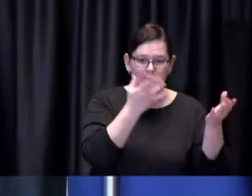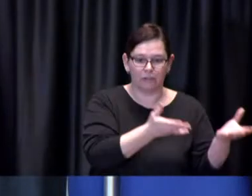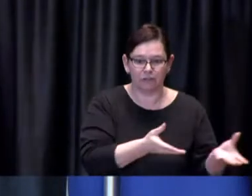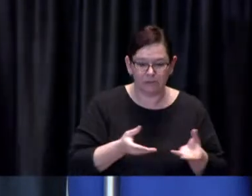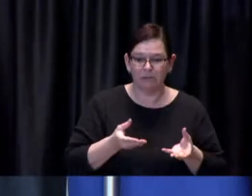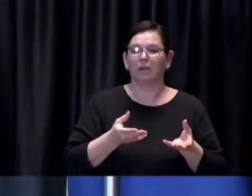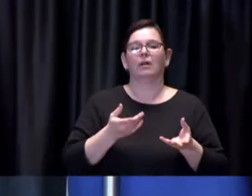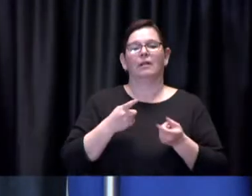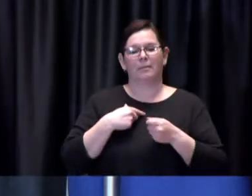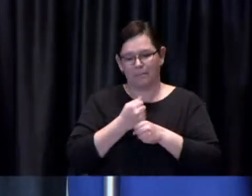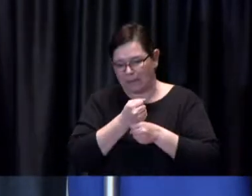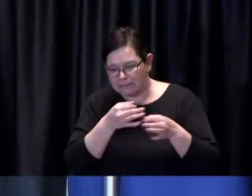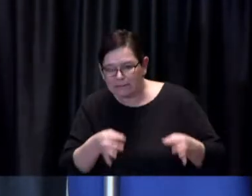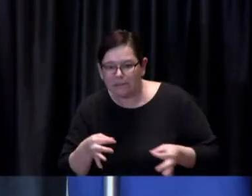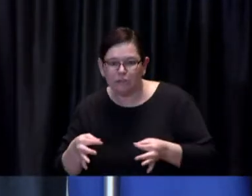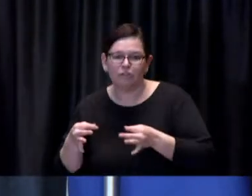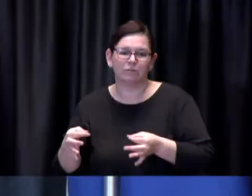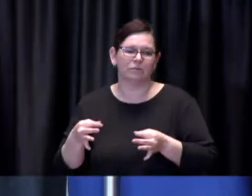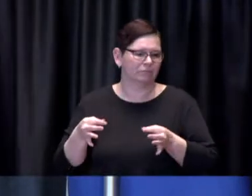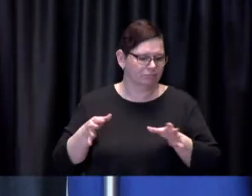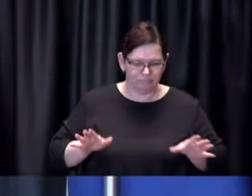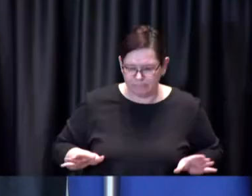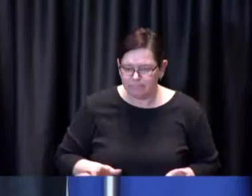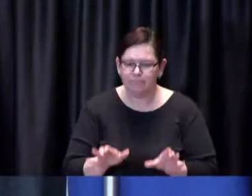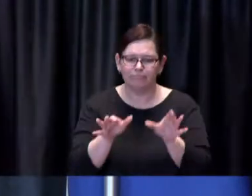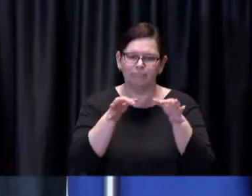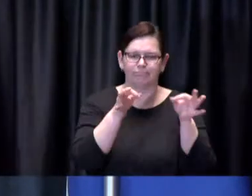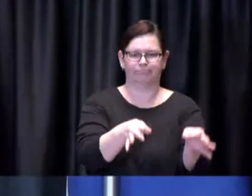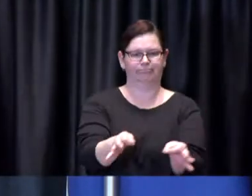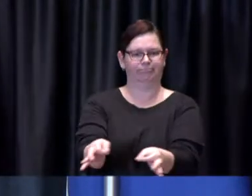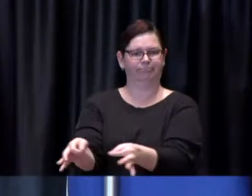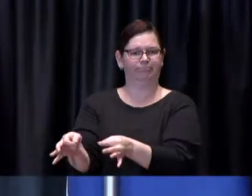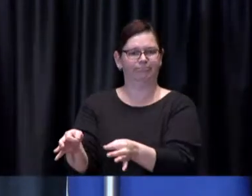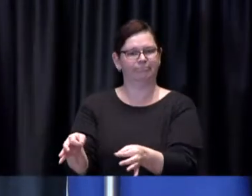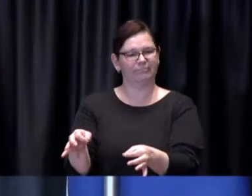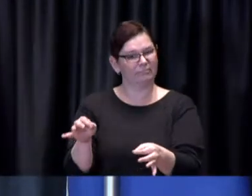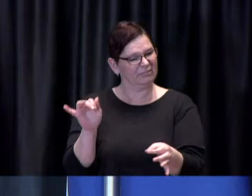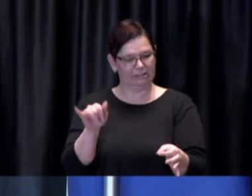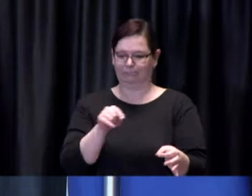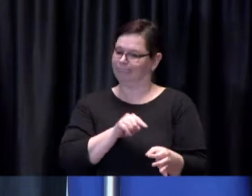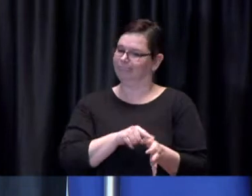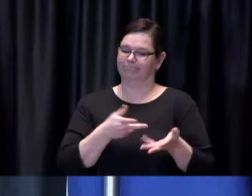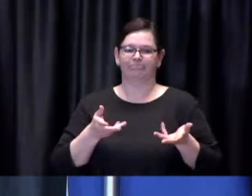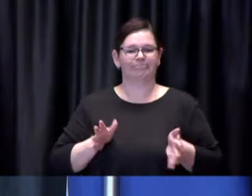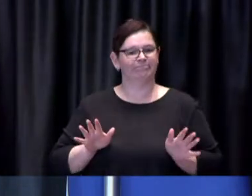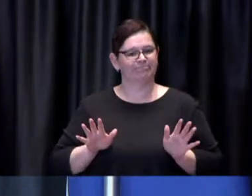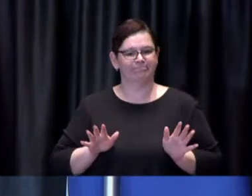vaccination throughout the entire population uh you know we're planning to get those data